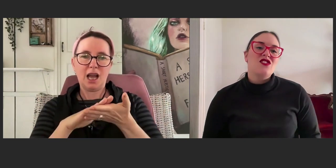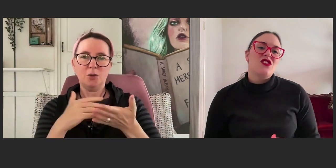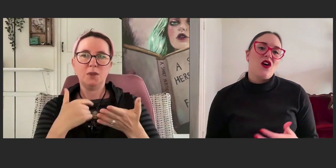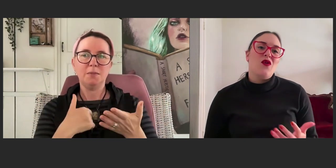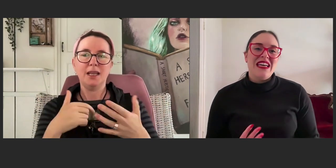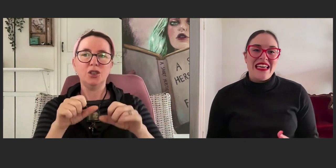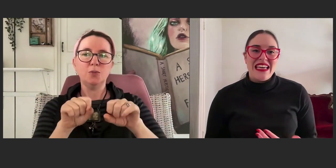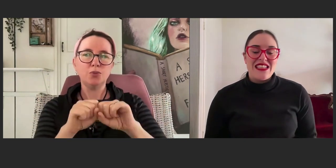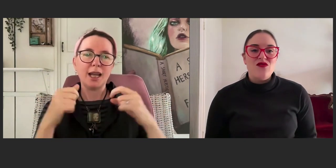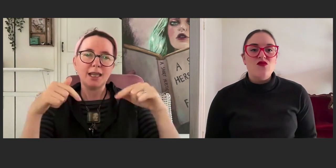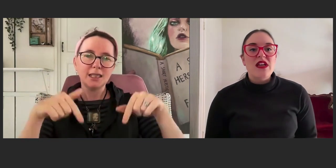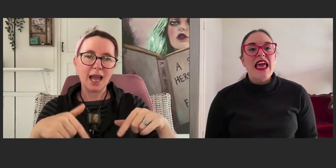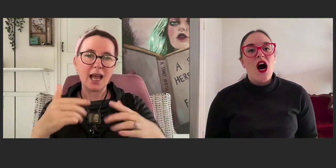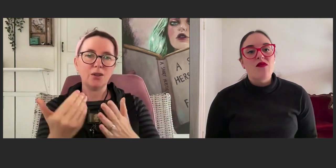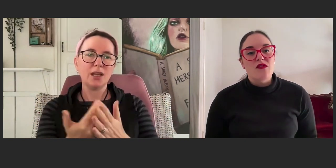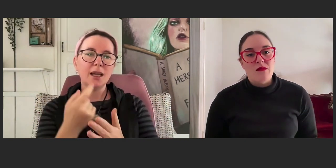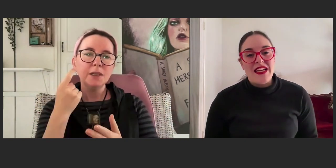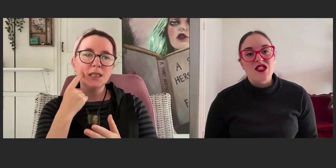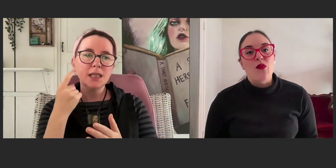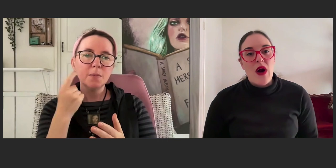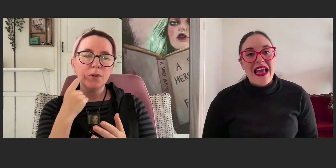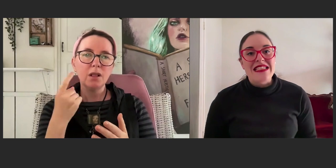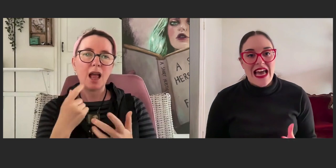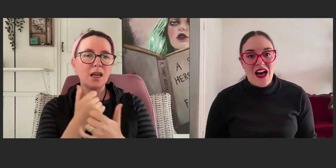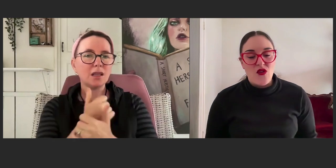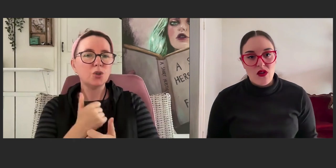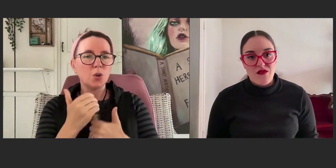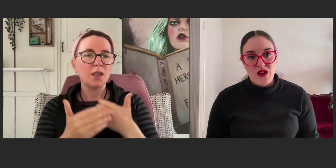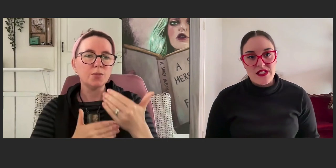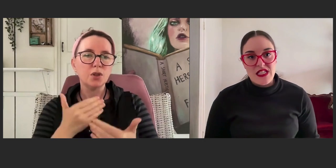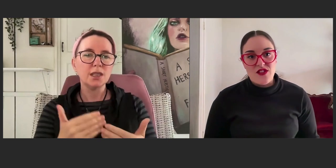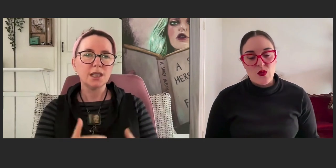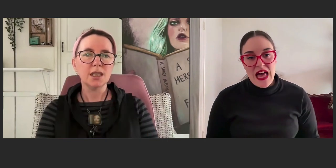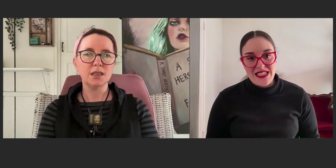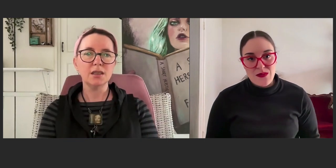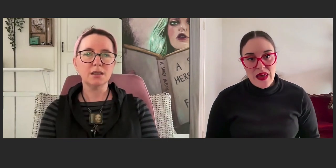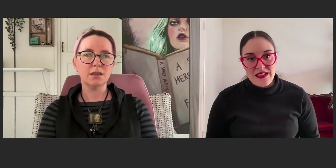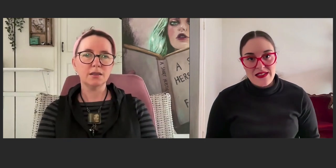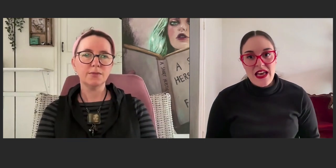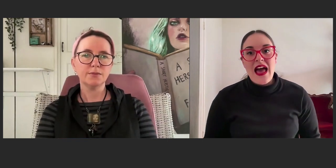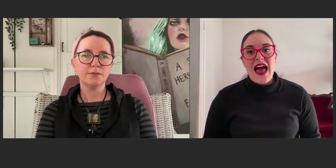So, it really helpful for me to break down all of those individual aspects